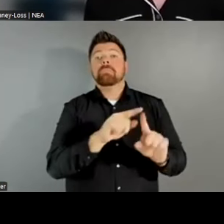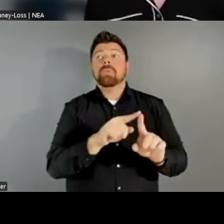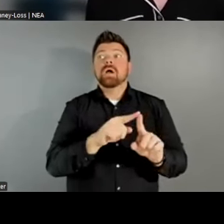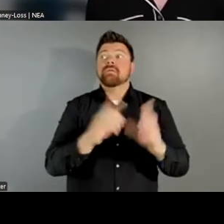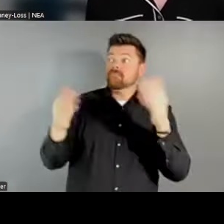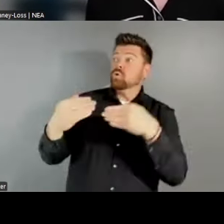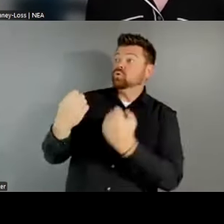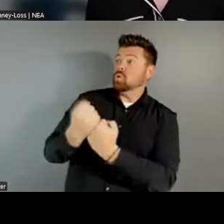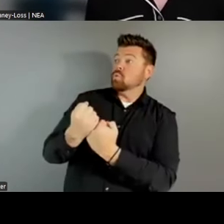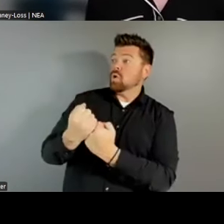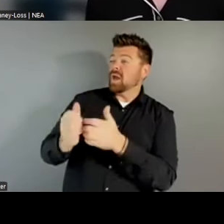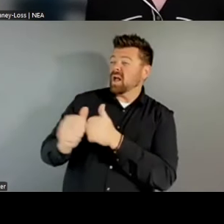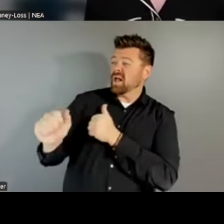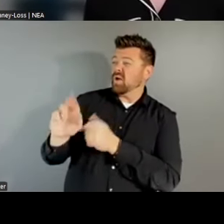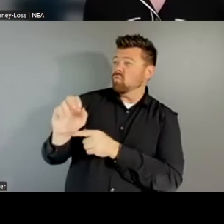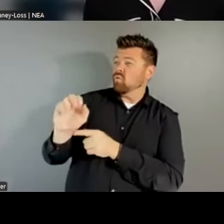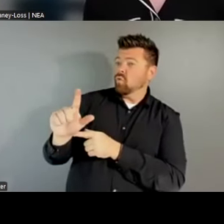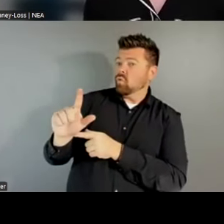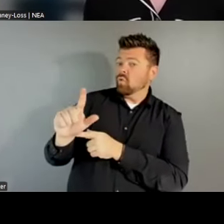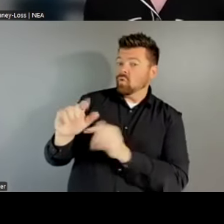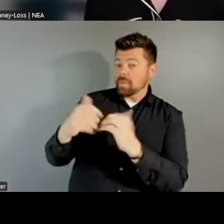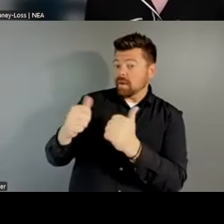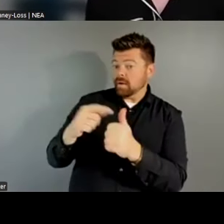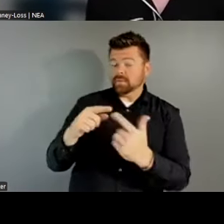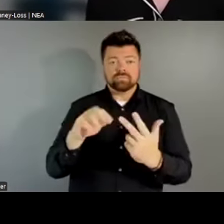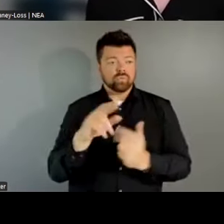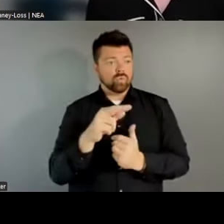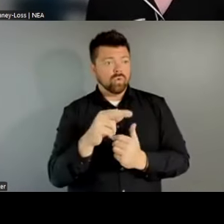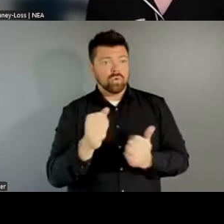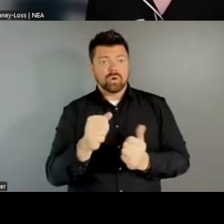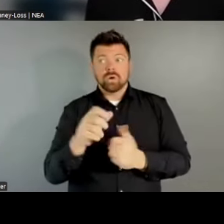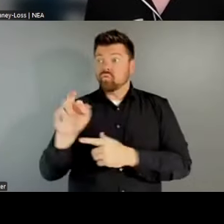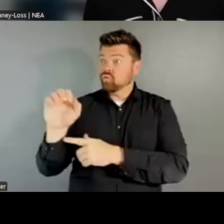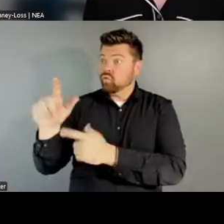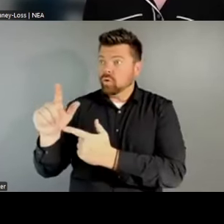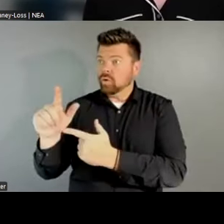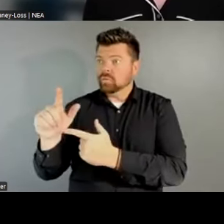rural organizations that of course are dedicated to serving their own communities as well. So, I